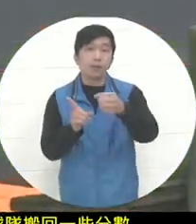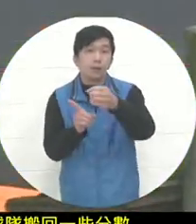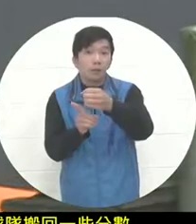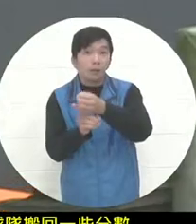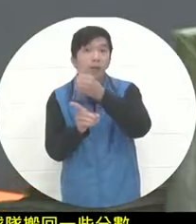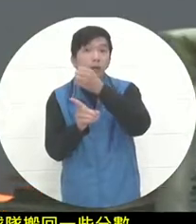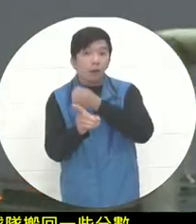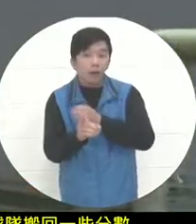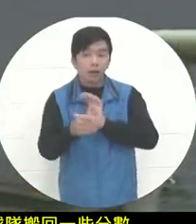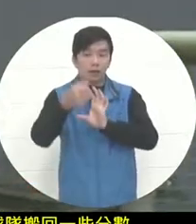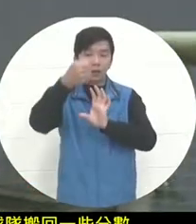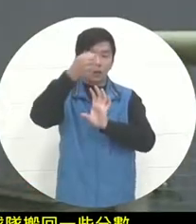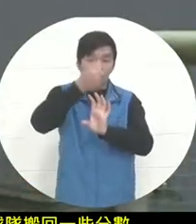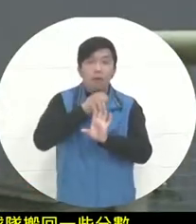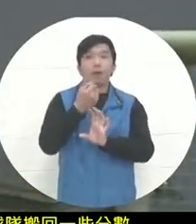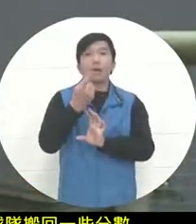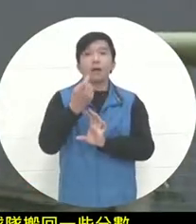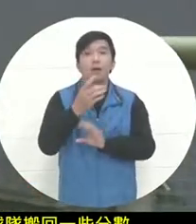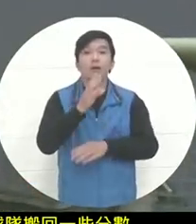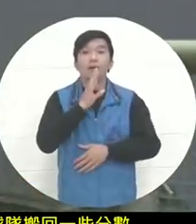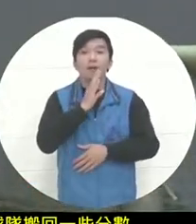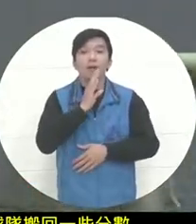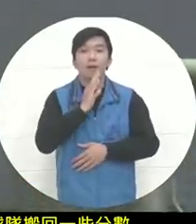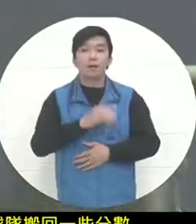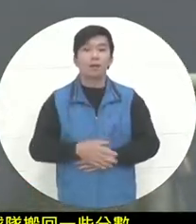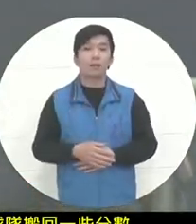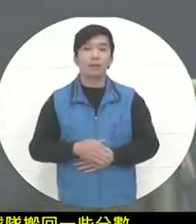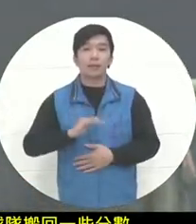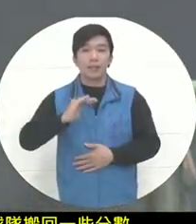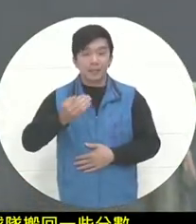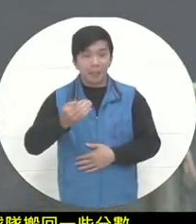Of course, there was no way to catch it. Our referee